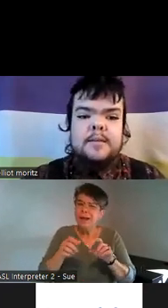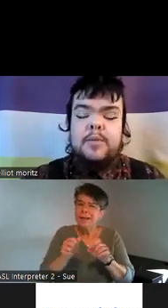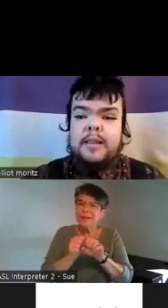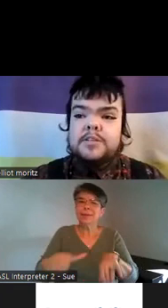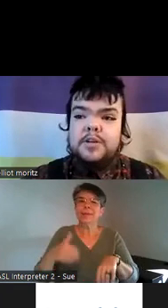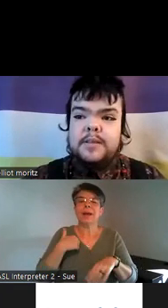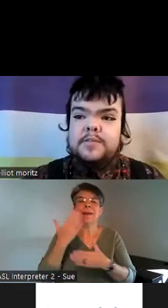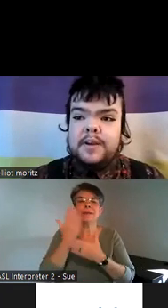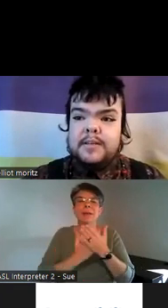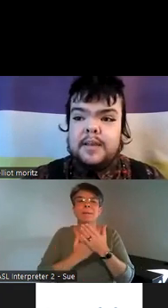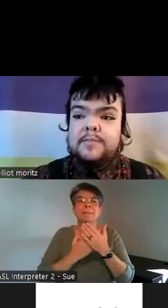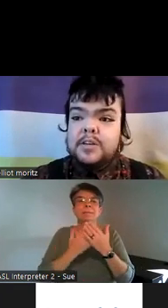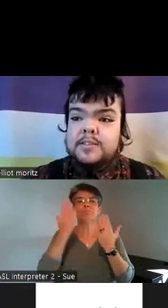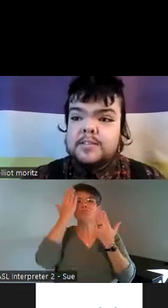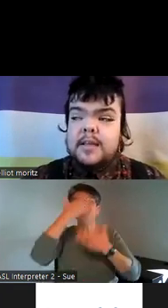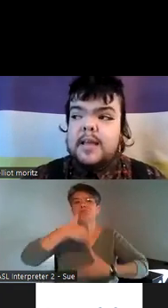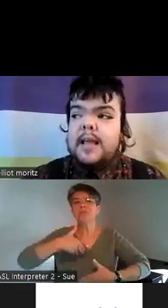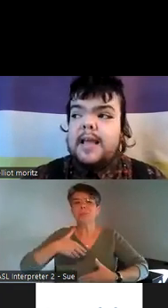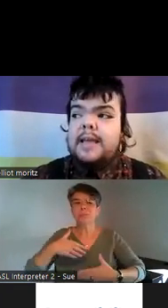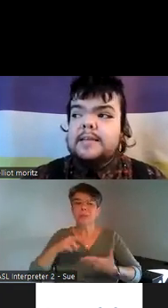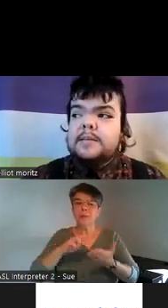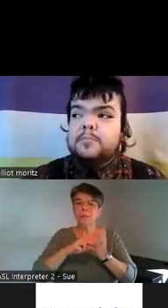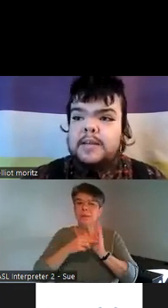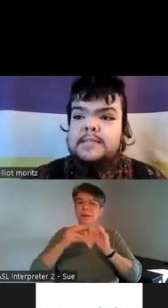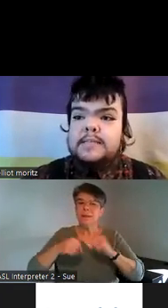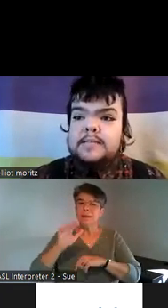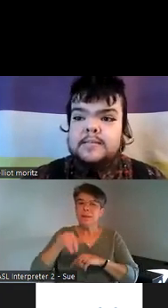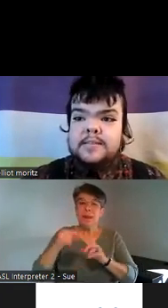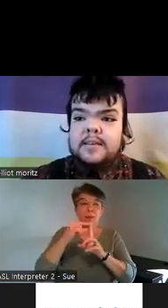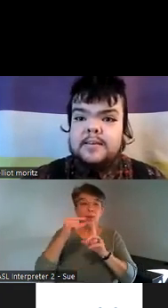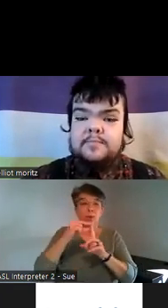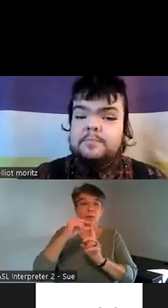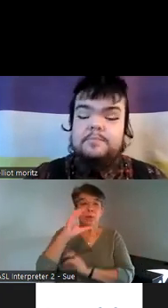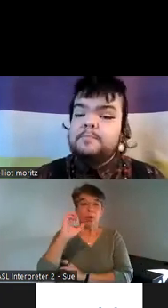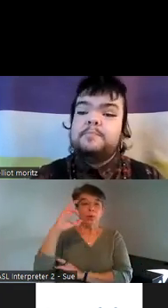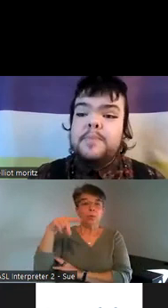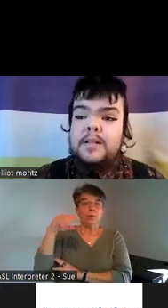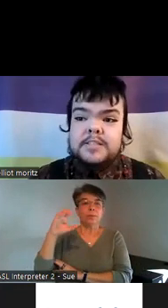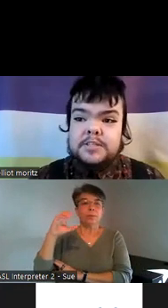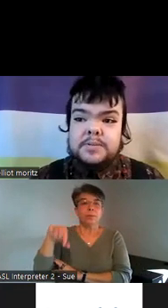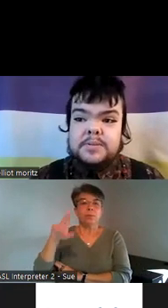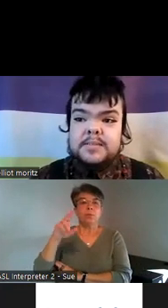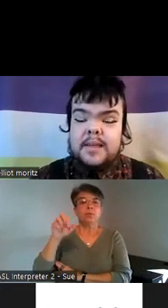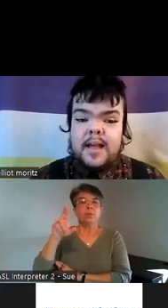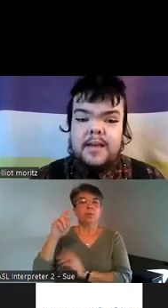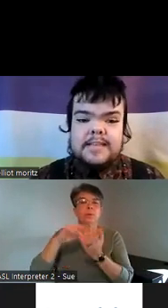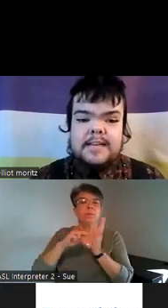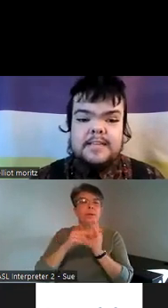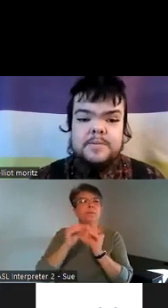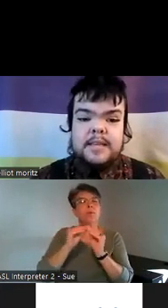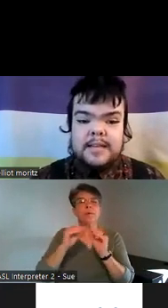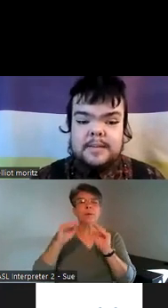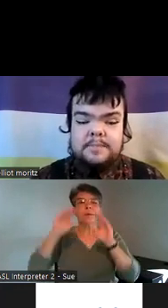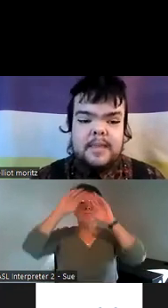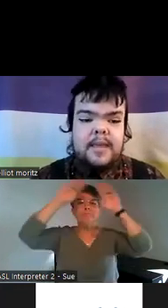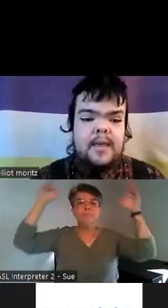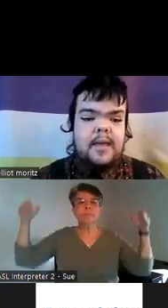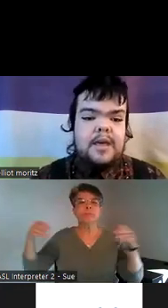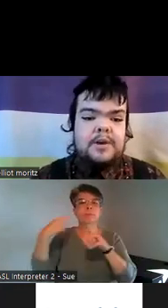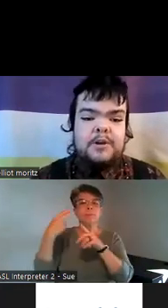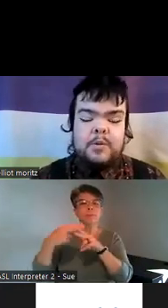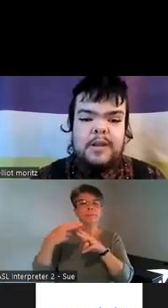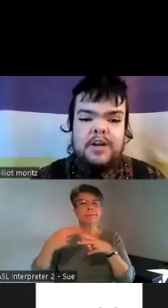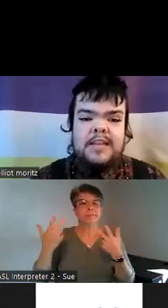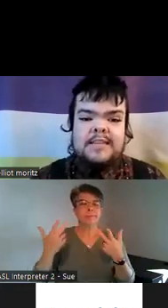an umbrella term that's very diverse and Embraces the multitudes of identities within it cryp queer